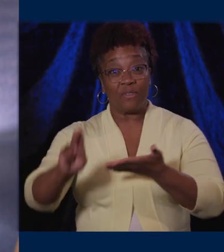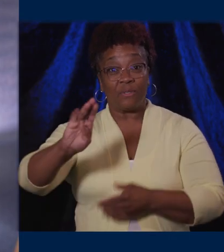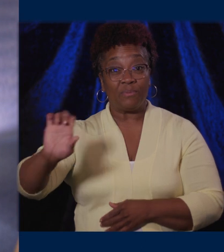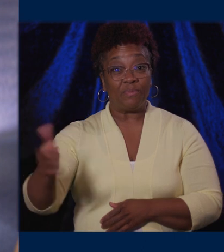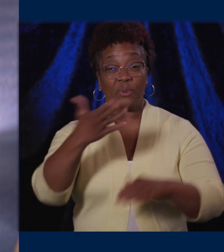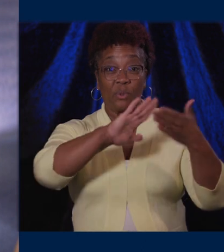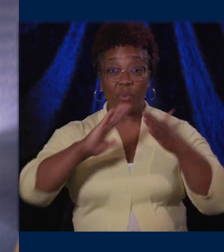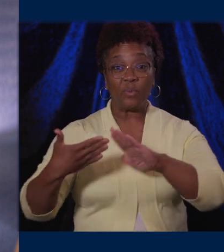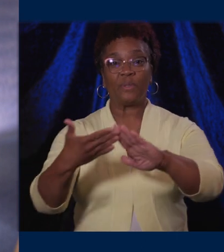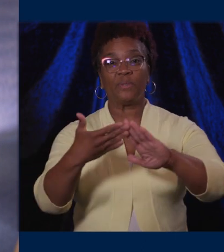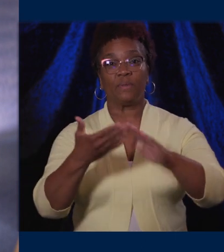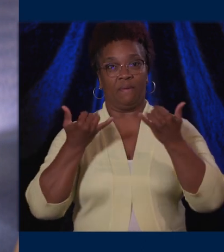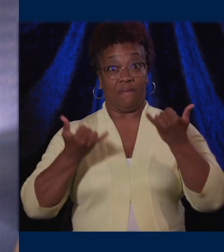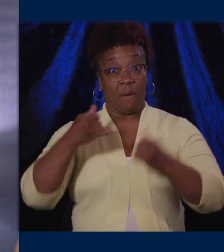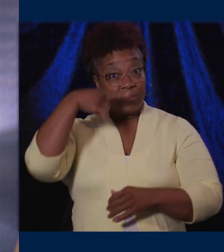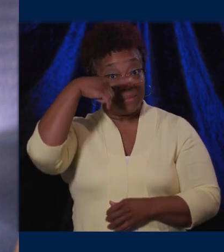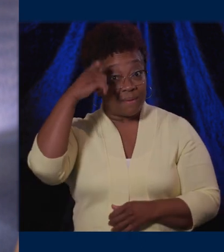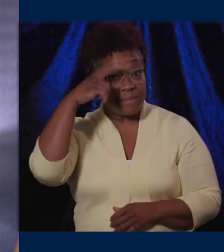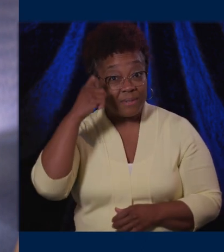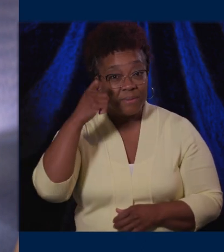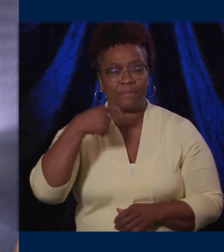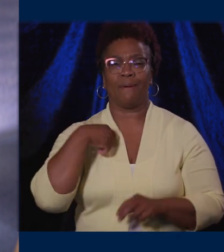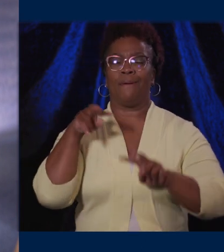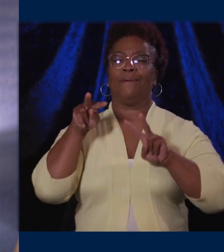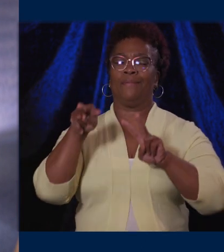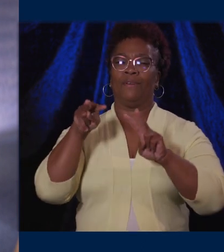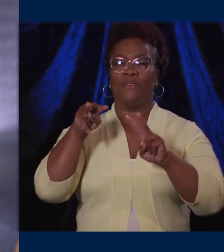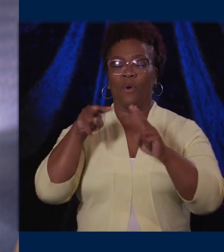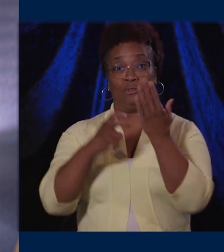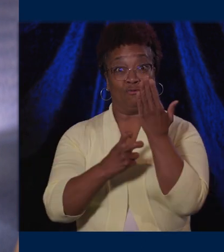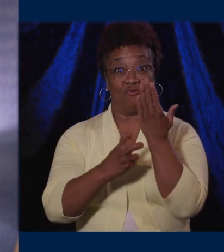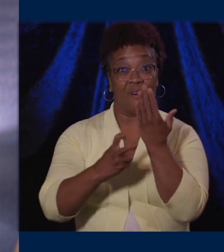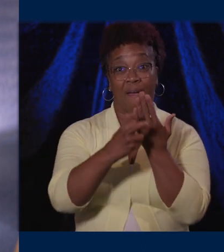With summer in full swing, I’m looking forward to traveling Up North and